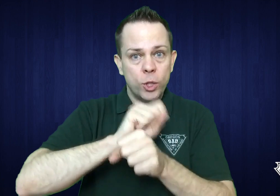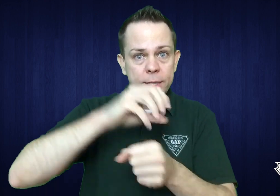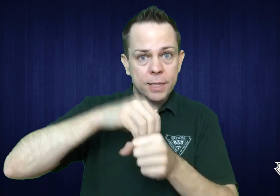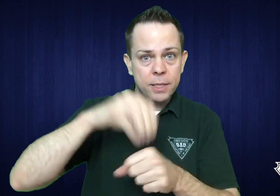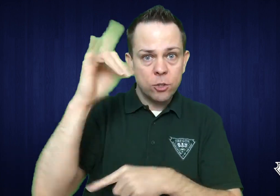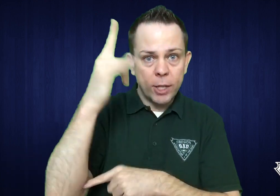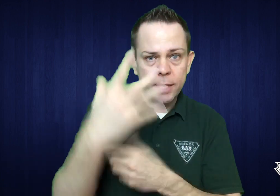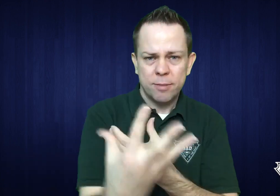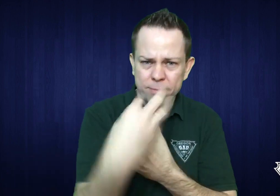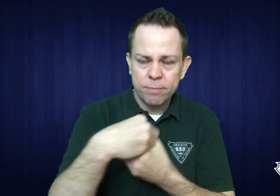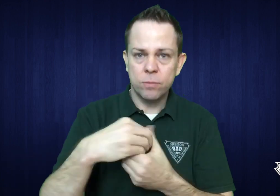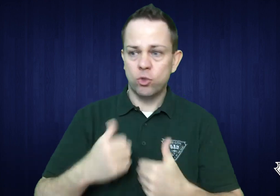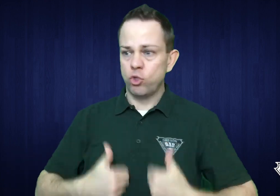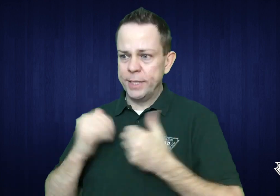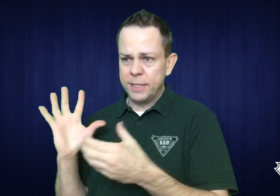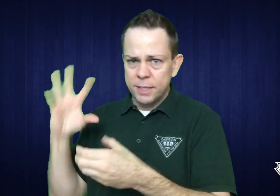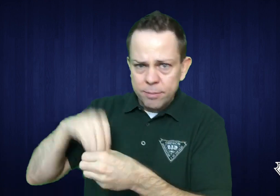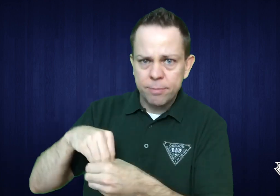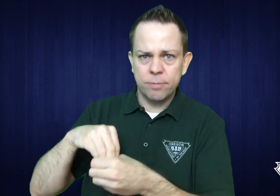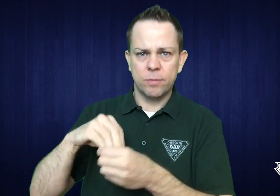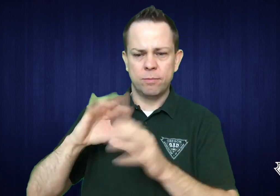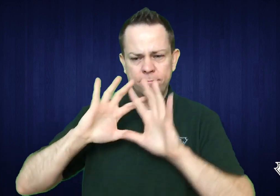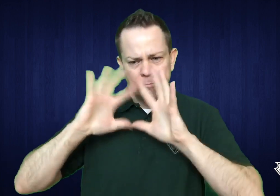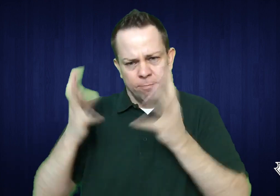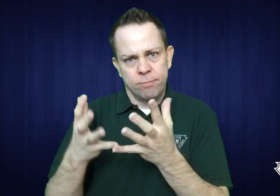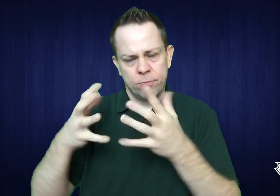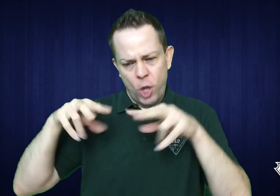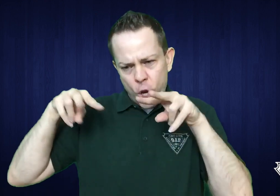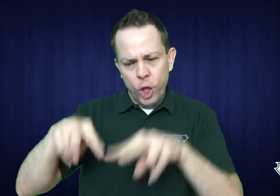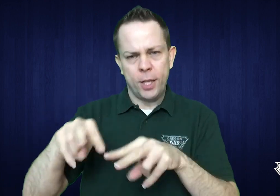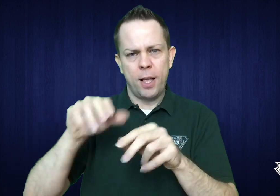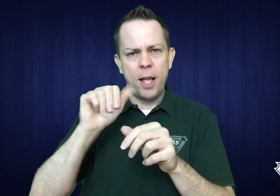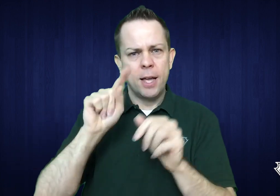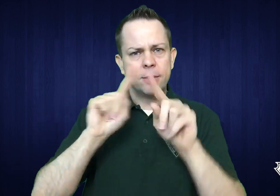and will involve workers at their facility